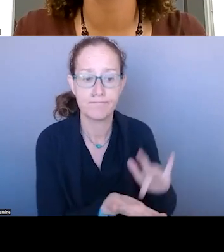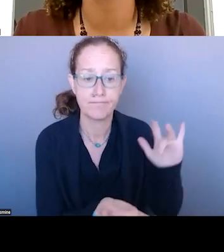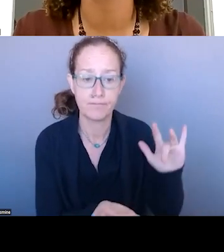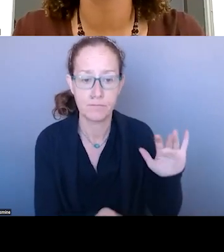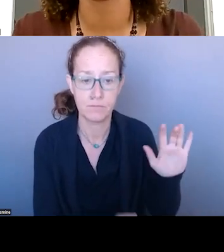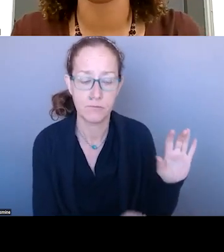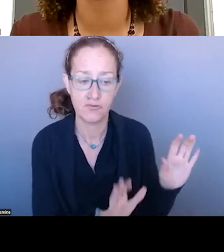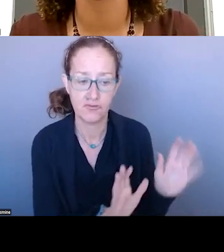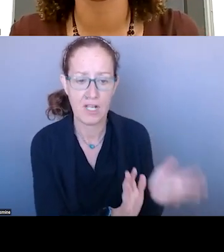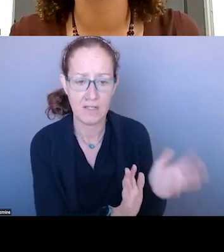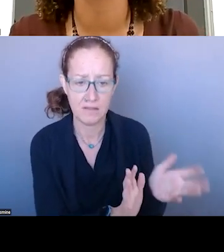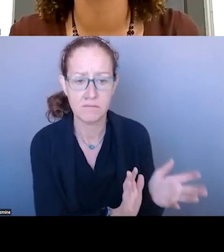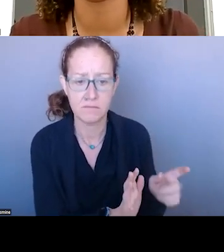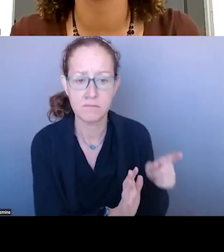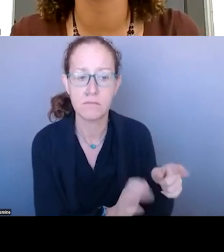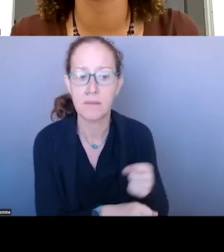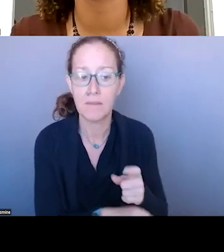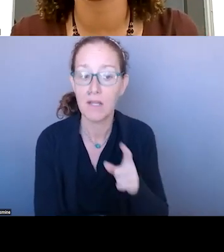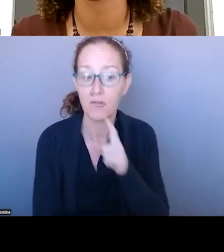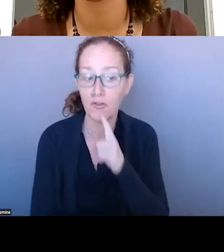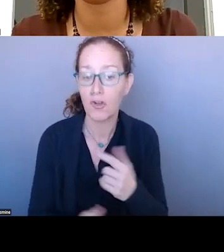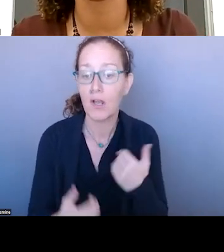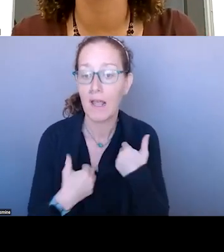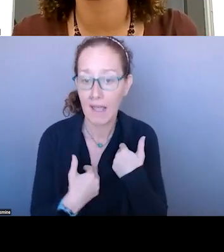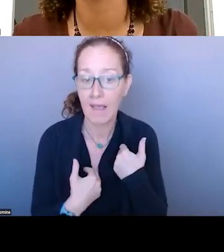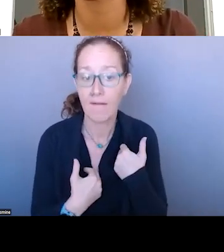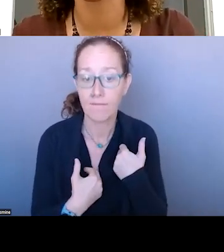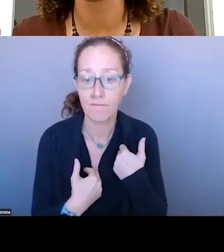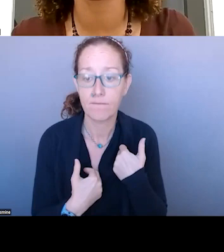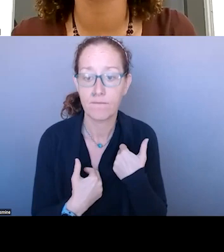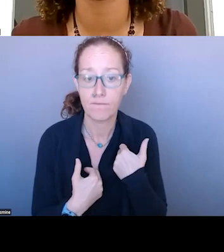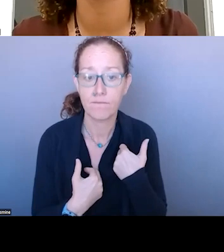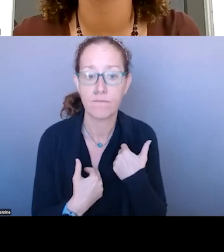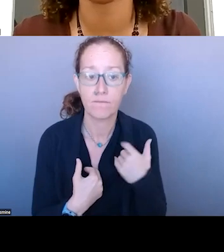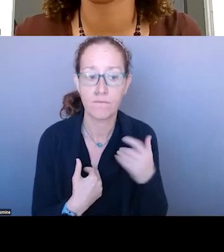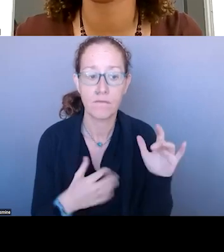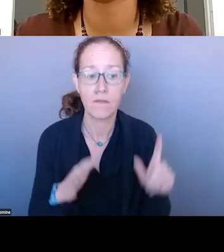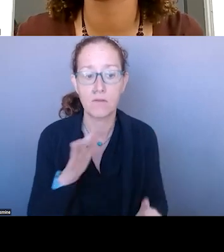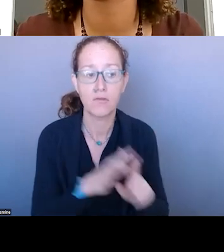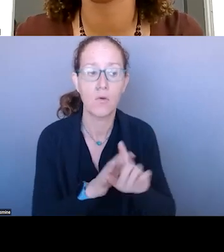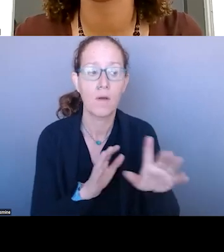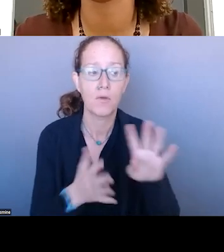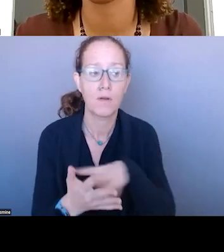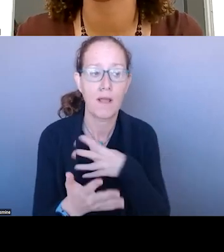MAKE SURE YOU HAVE THE LINK ON YOUR CALENDER EVERY WEEK SO YOU DO NOT MISS THE INFORMATION